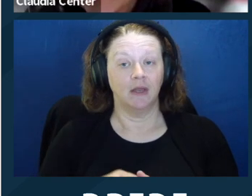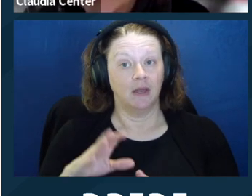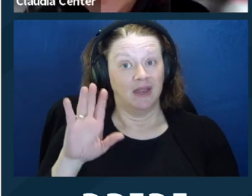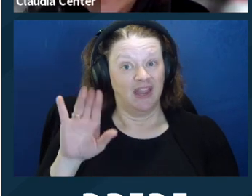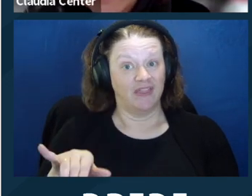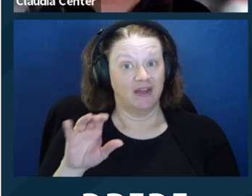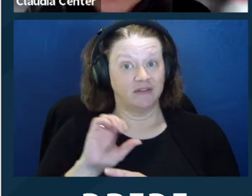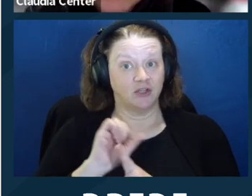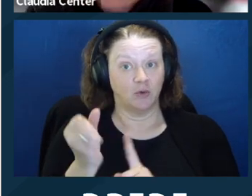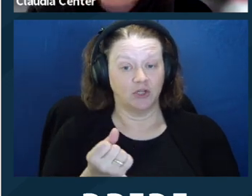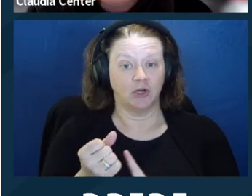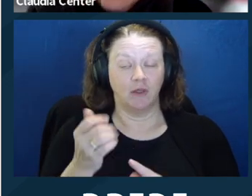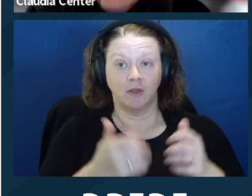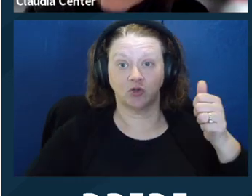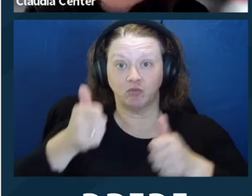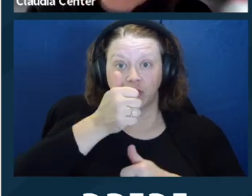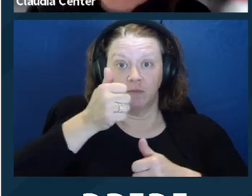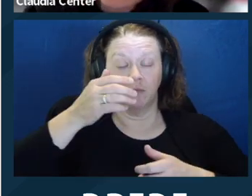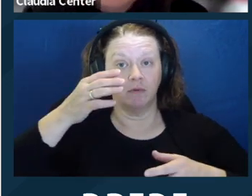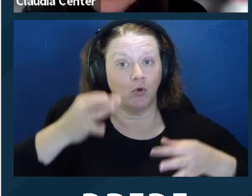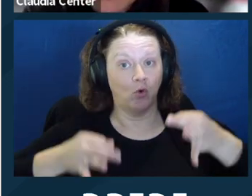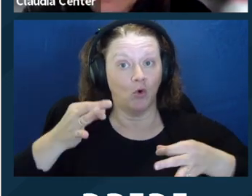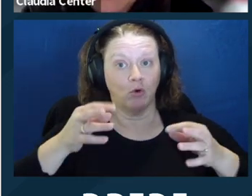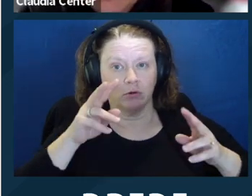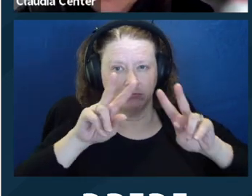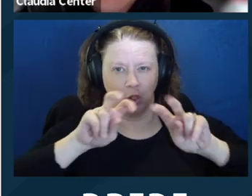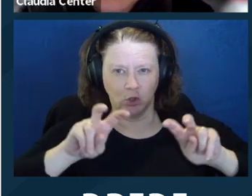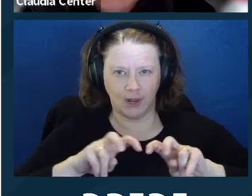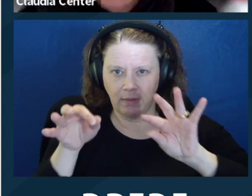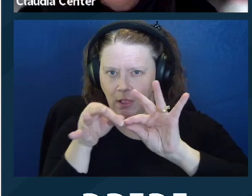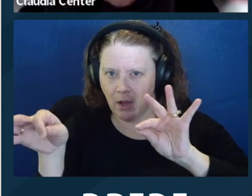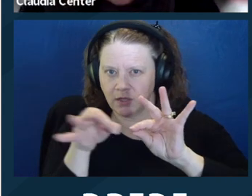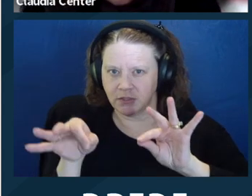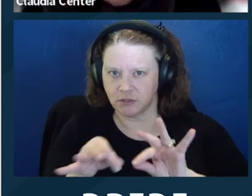I was talking about, and then went and looked at that Commission comment that I talked about,